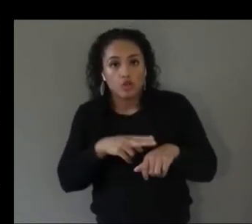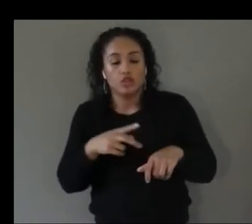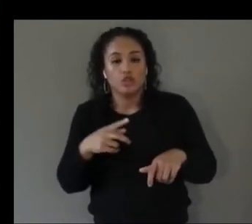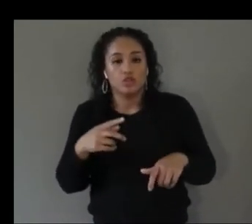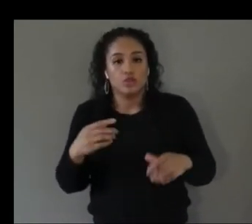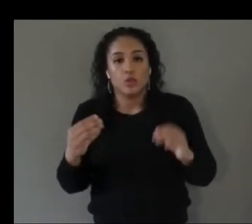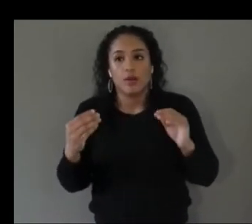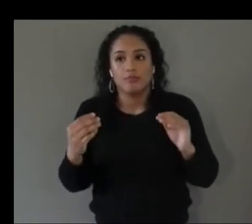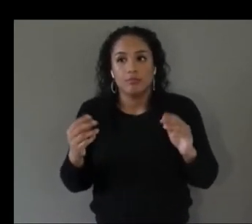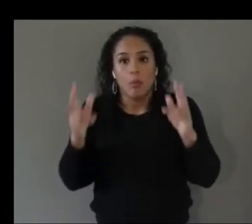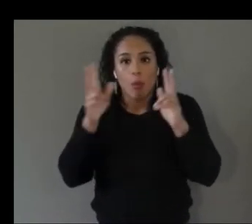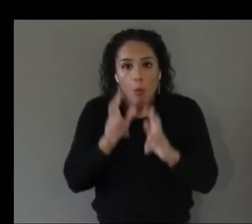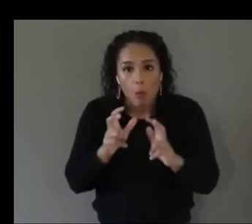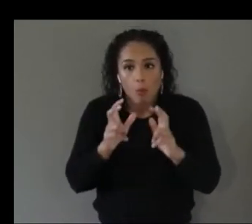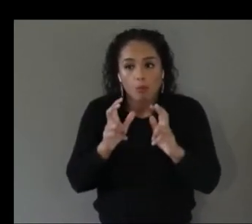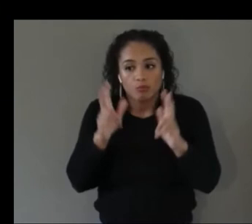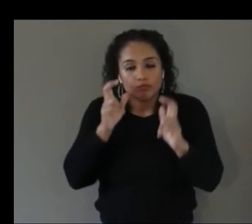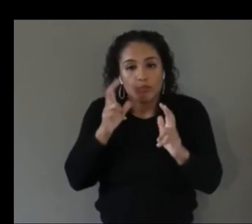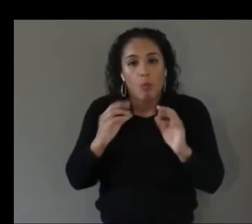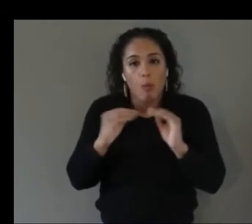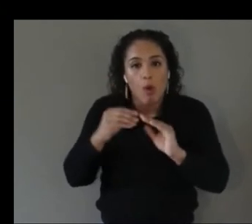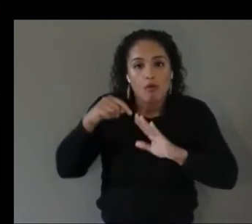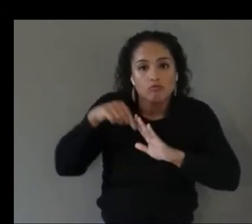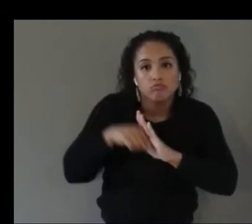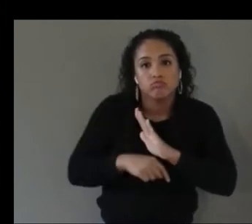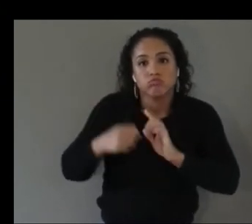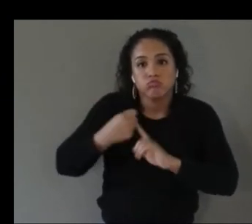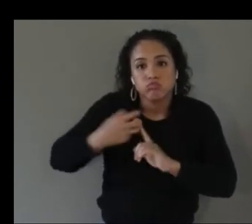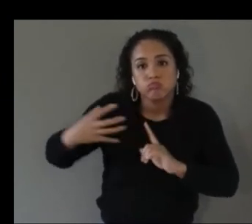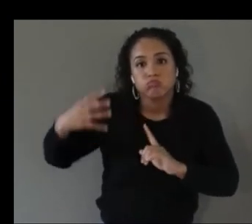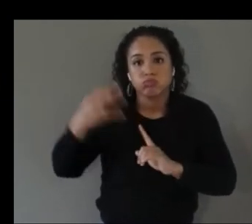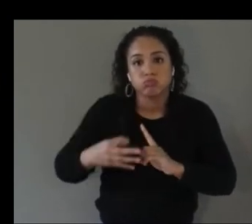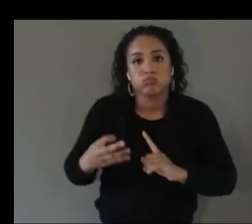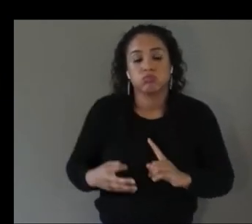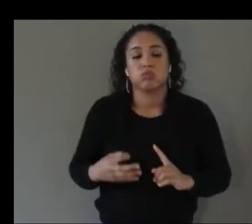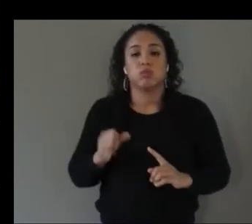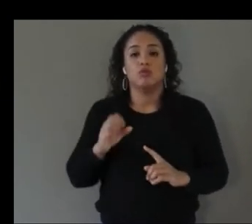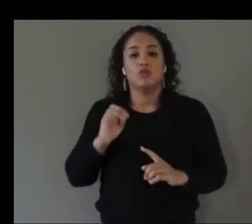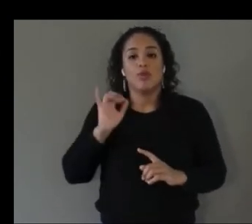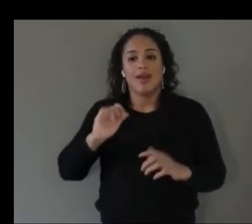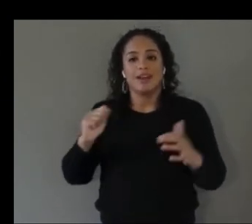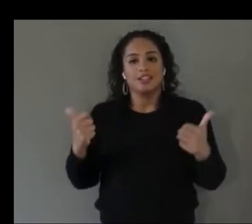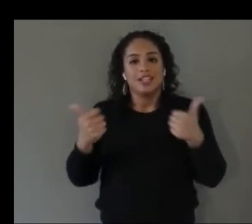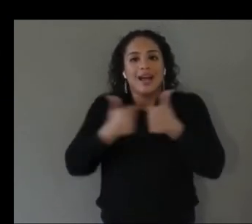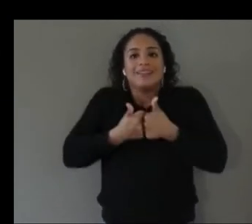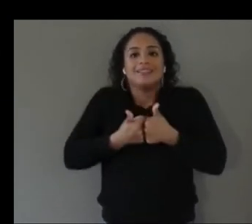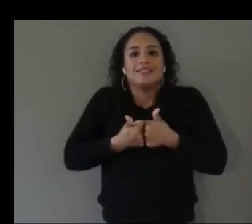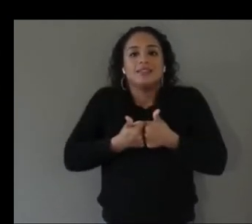people to pick up this new experience without any prior experience of course and in such a way that